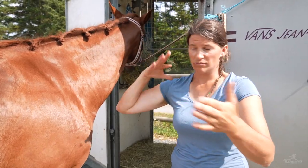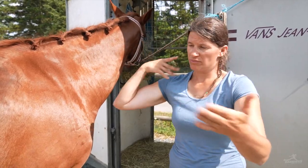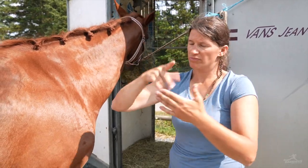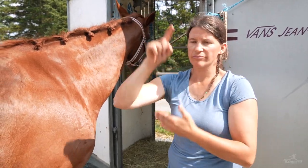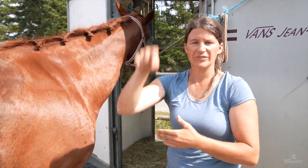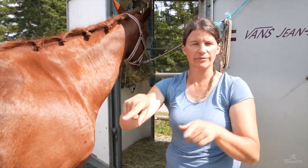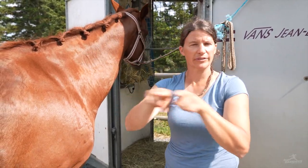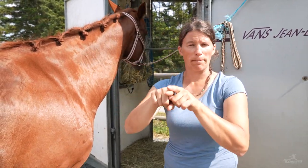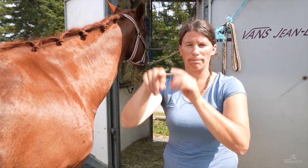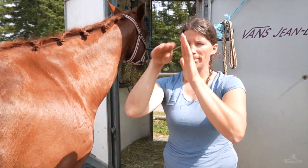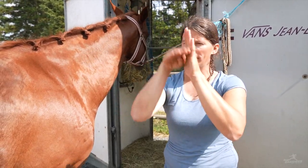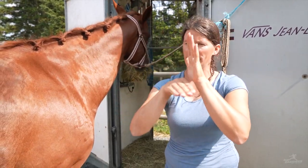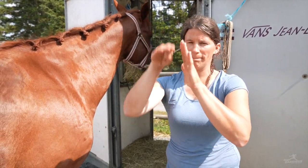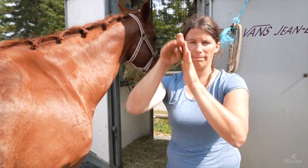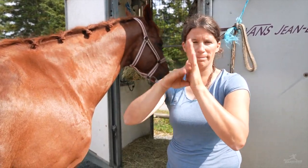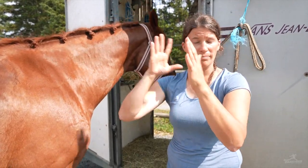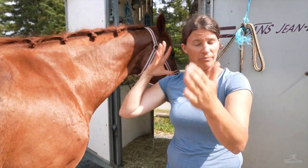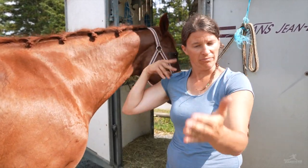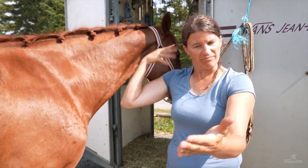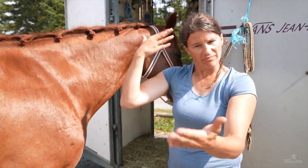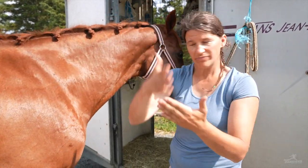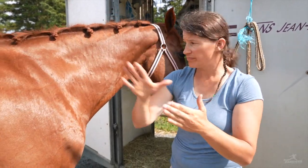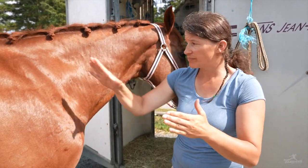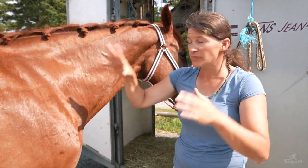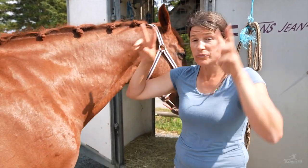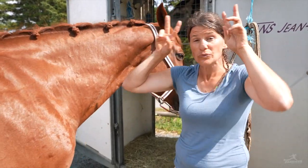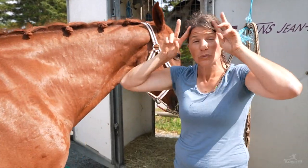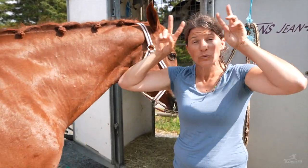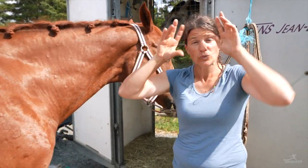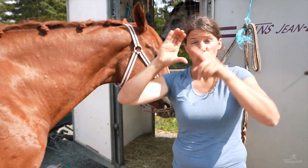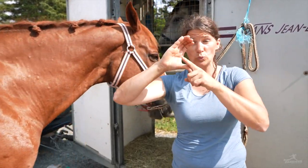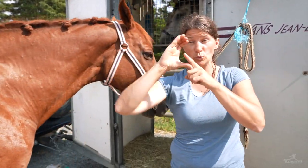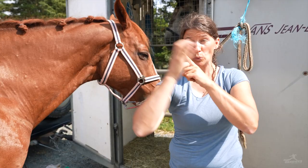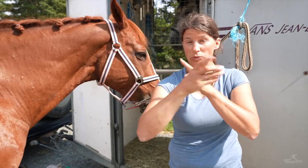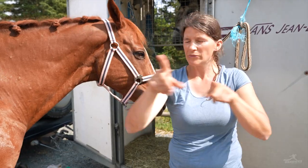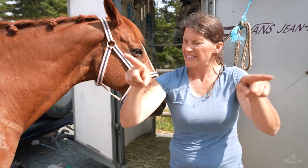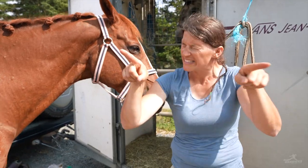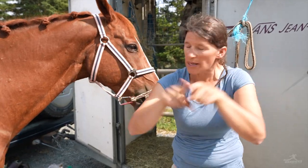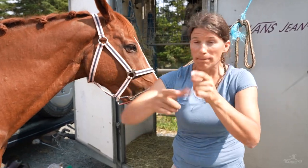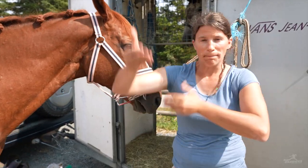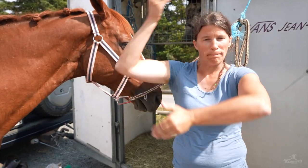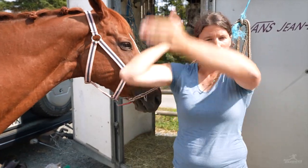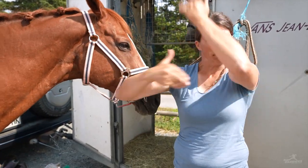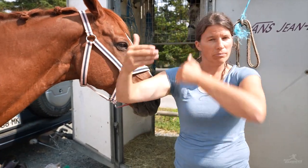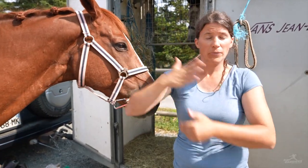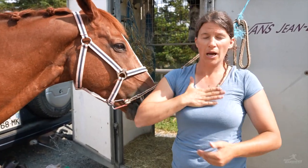The braid pattern is the exact same as all those years ago,